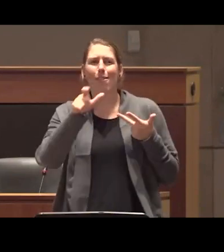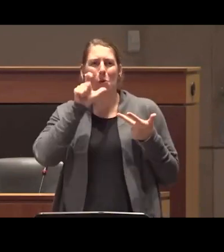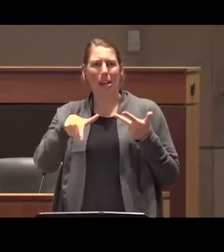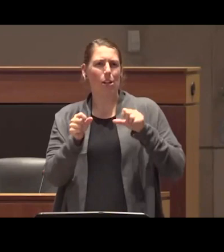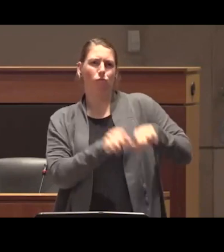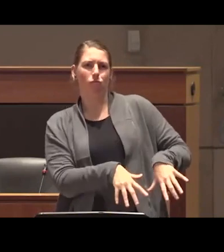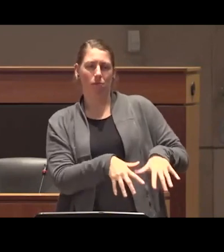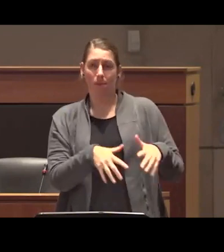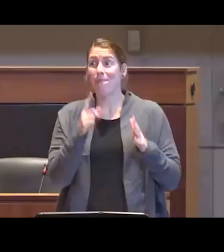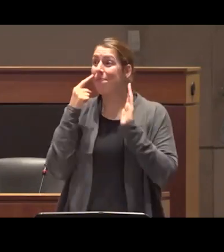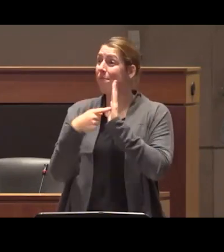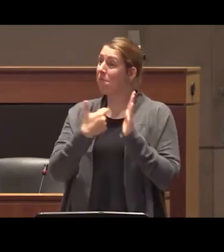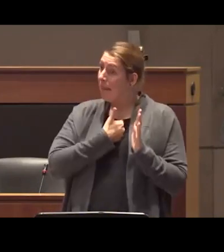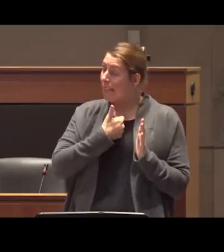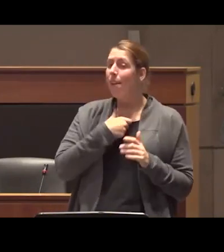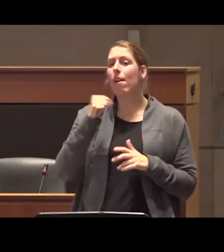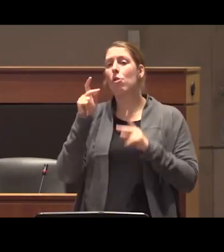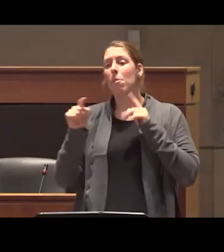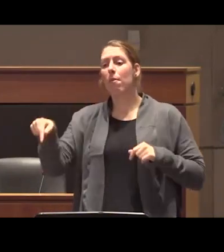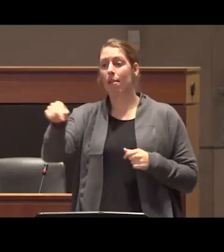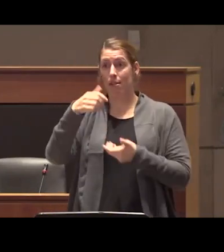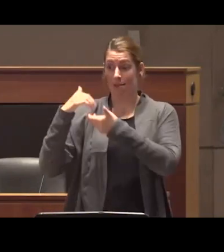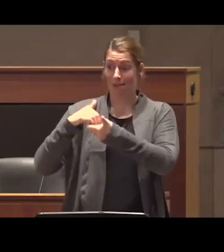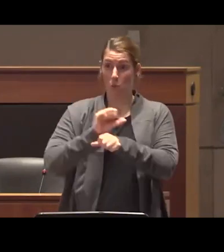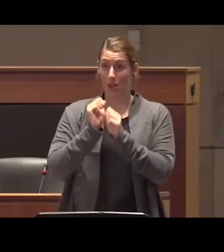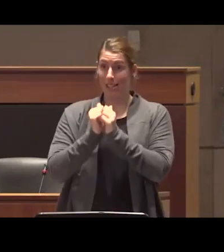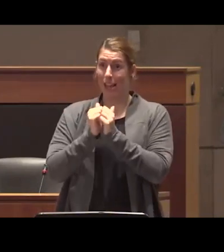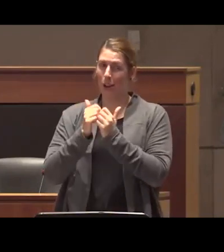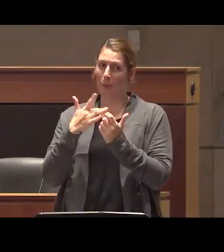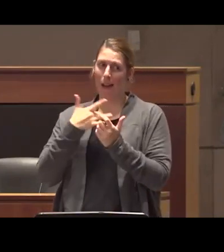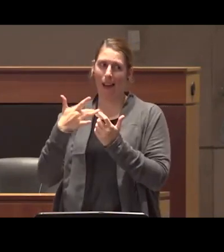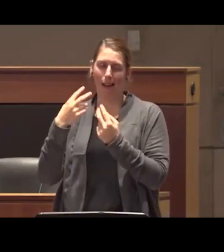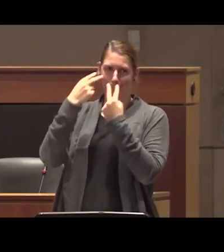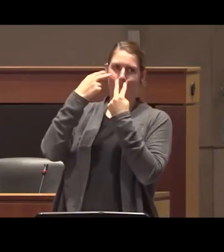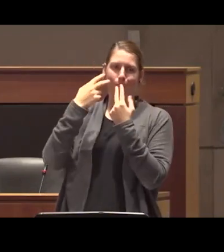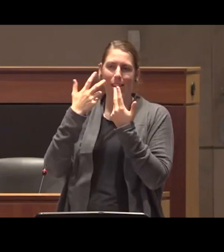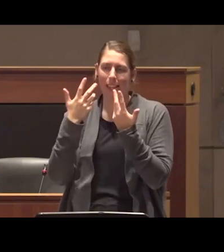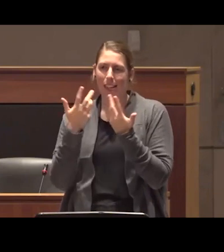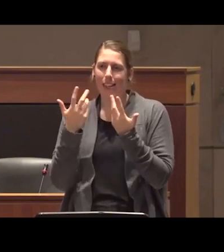you know I and the people I collaborate with are often kind of targeted and it is suggested that